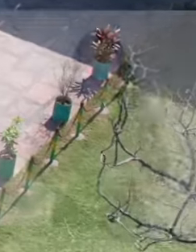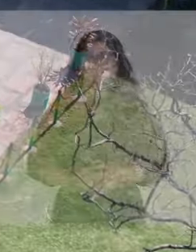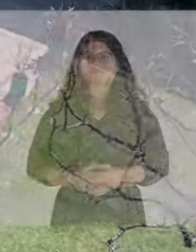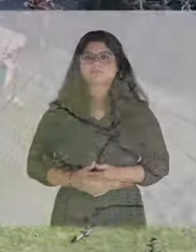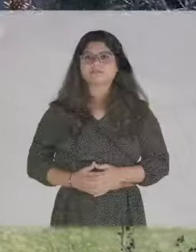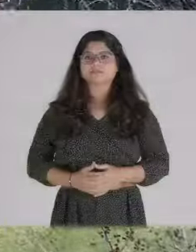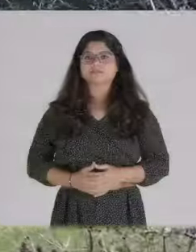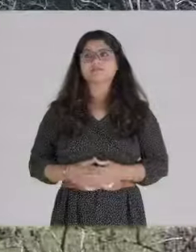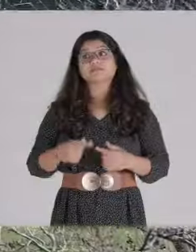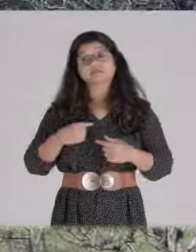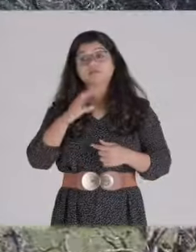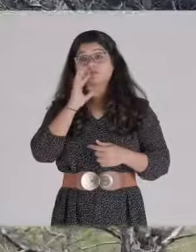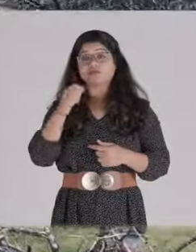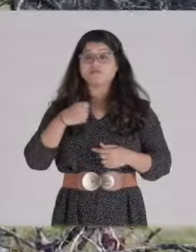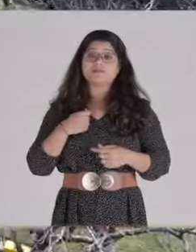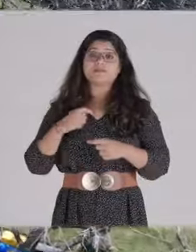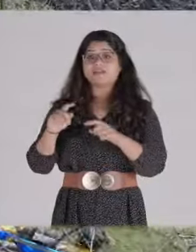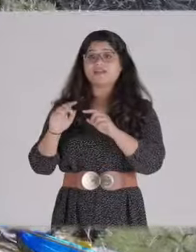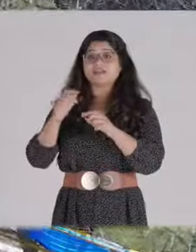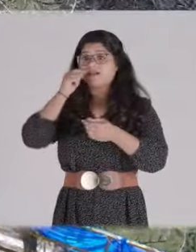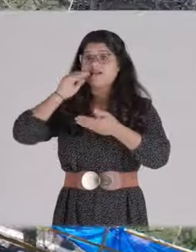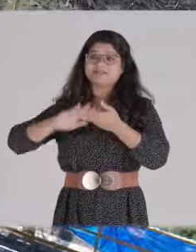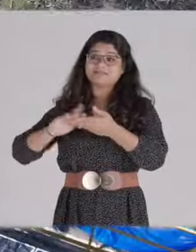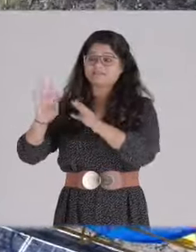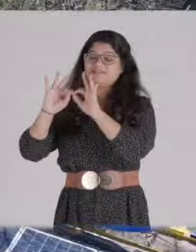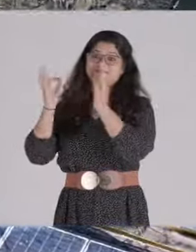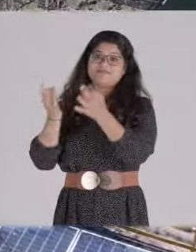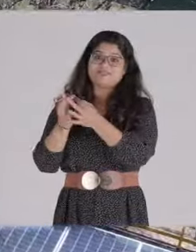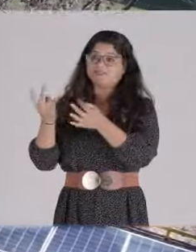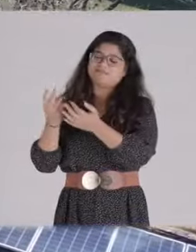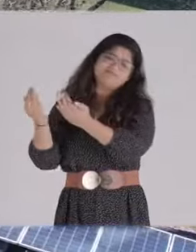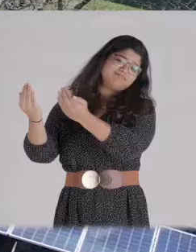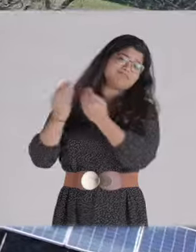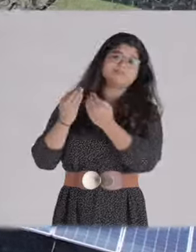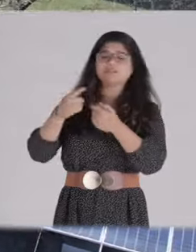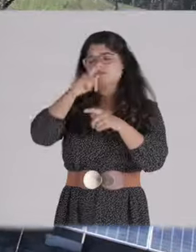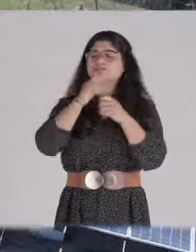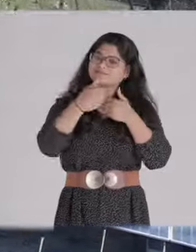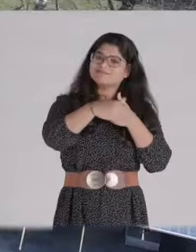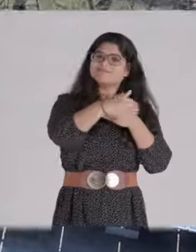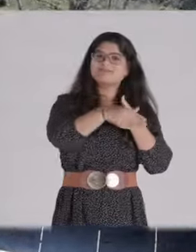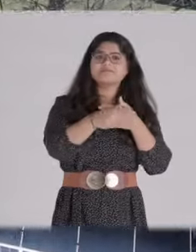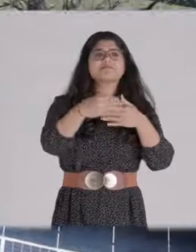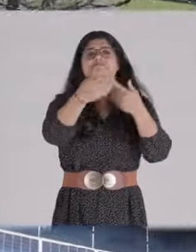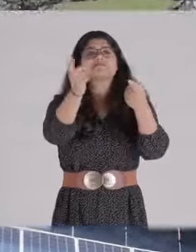[Reena Singh speaks] Basically I got support from my husband, and his family, who said, 'Yes, you can continue your job. We will deal with anything that comes our way.